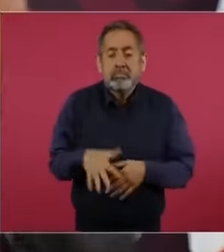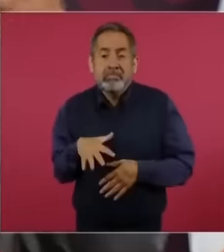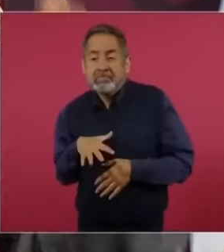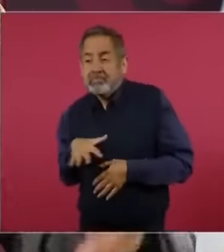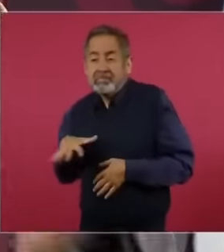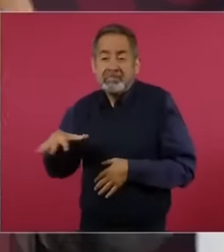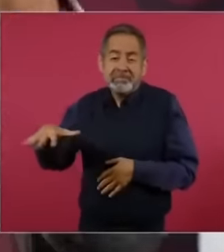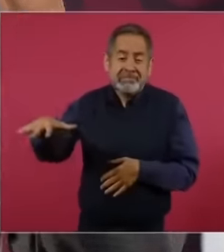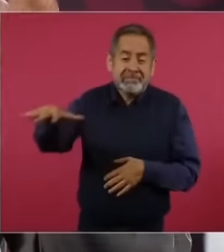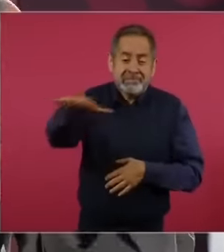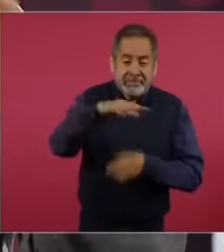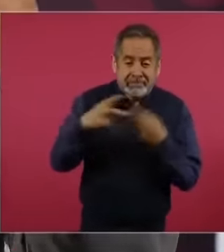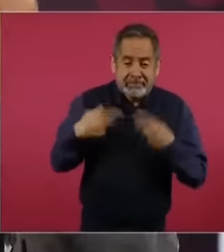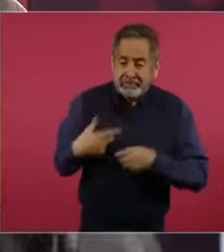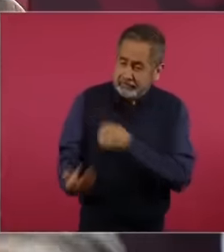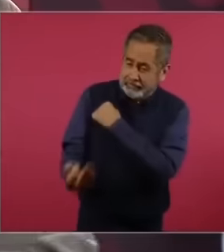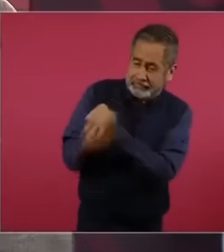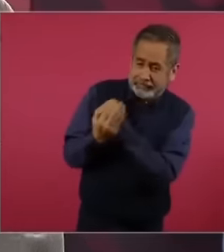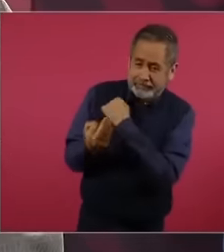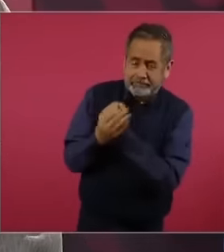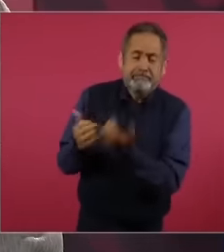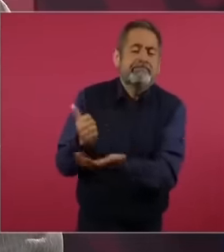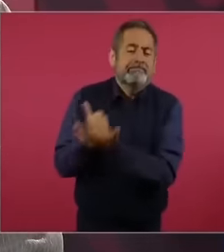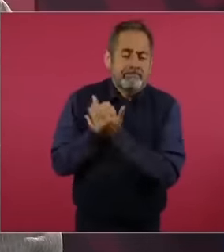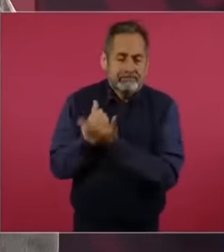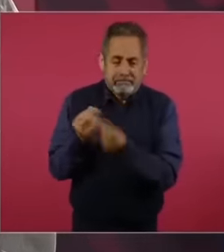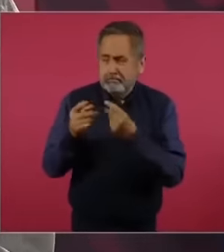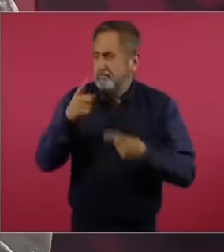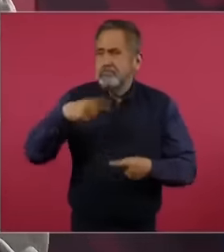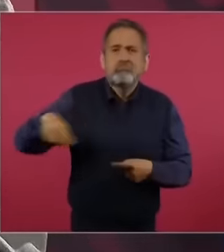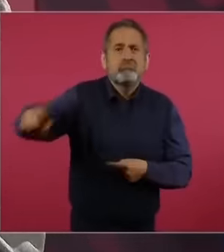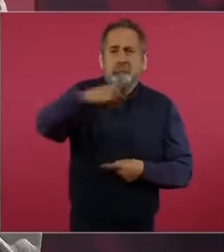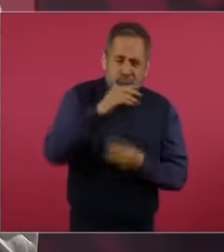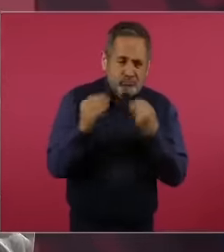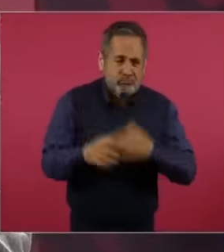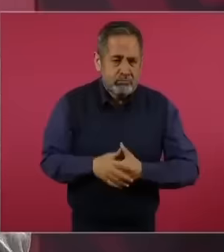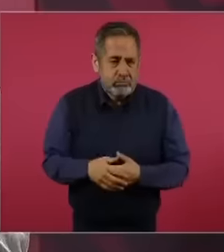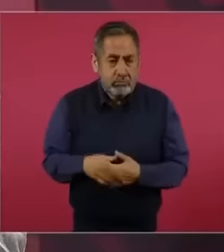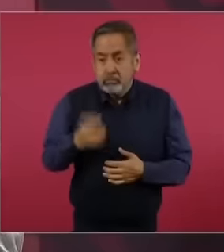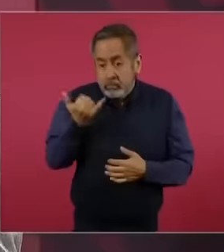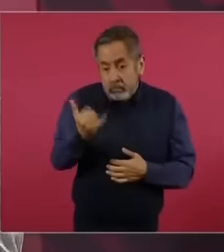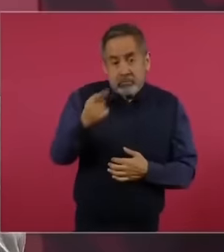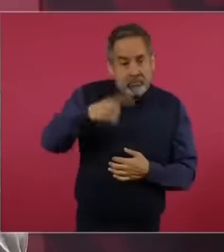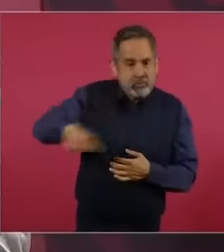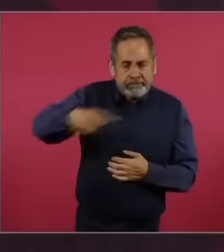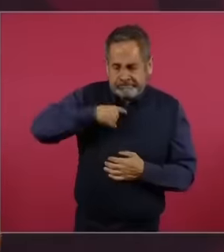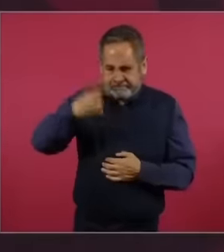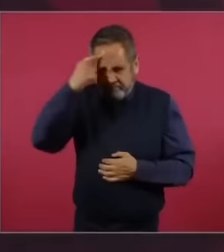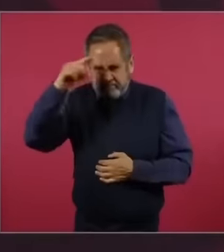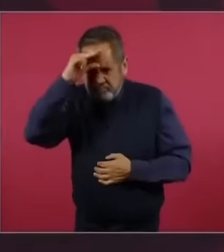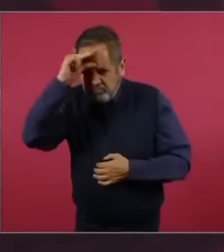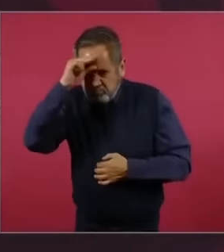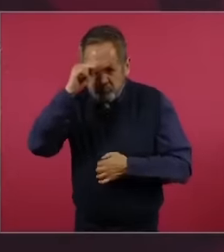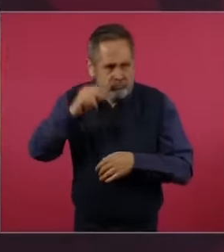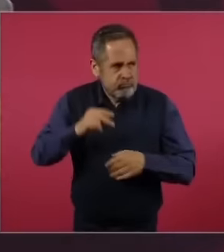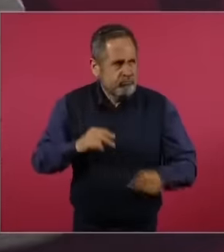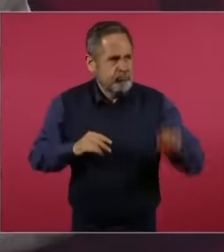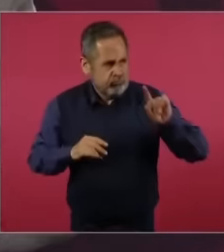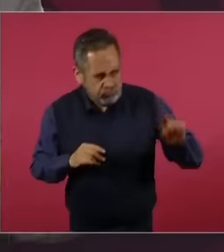people defend us and very intelligent people who interact on